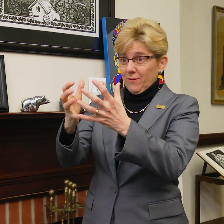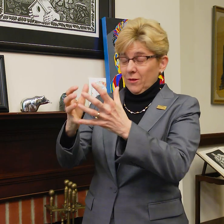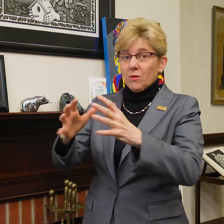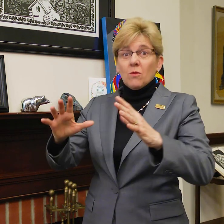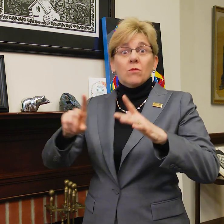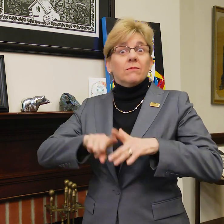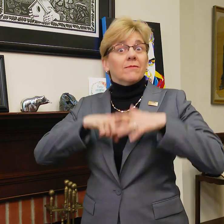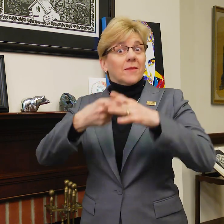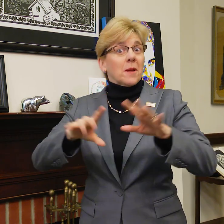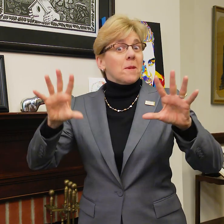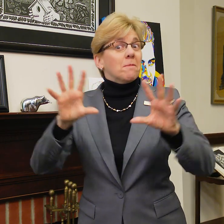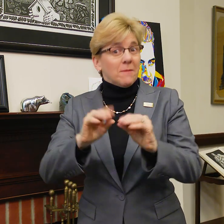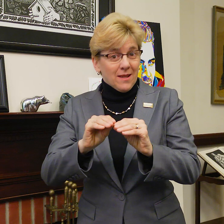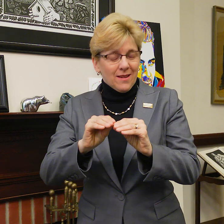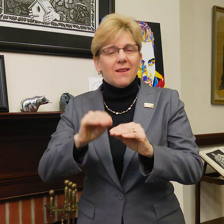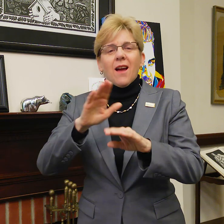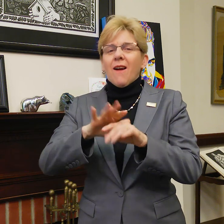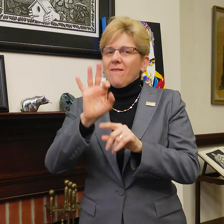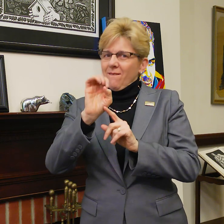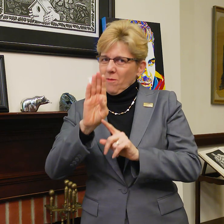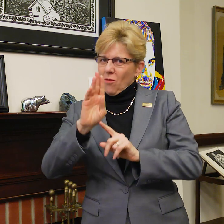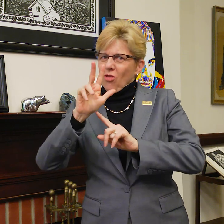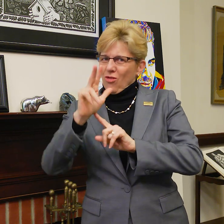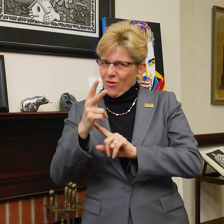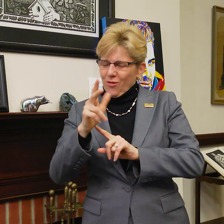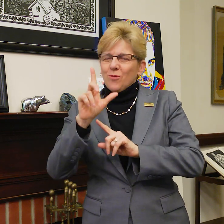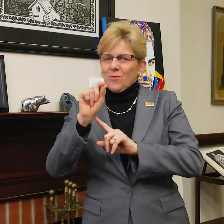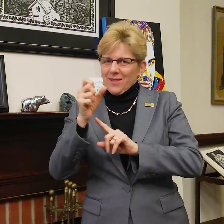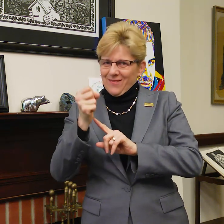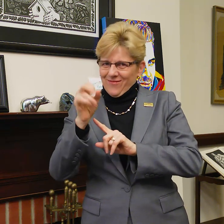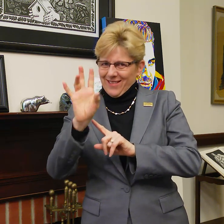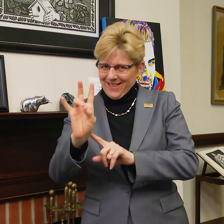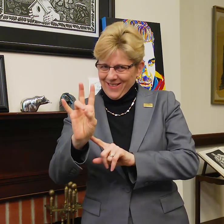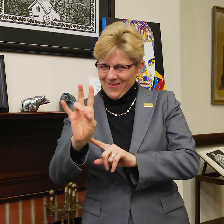The first meeting of the Task Force is Friday, February 3, 2017.